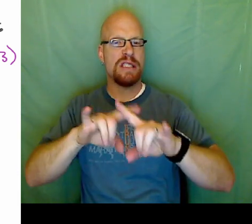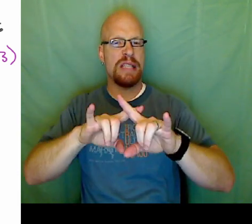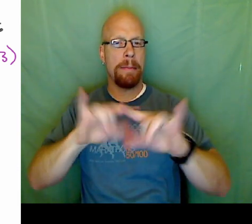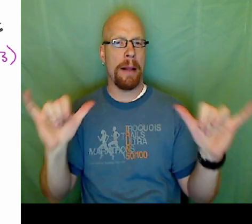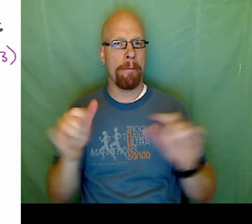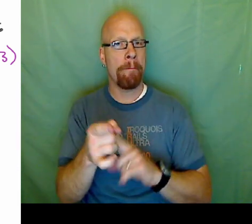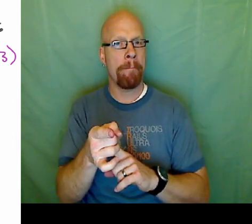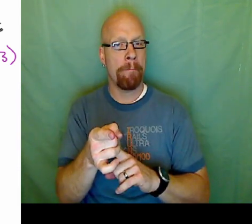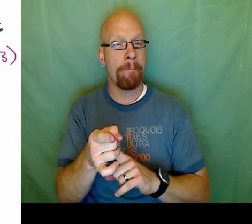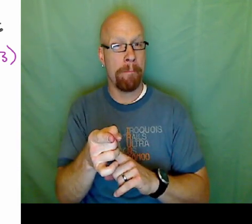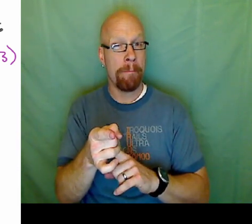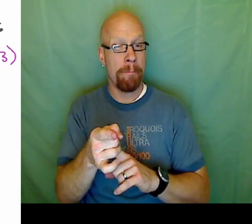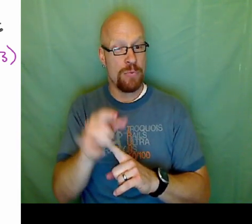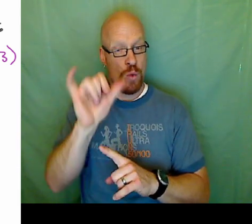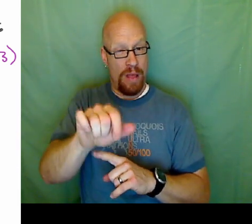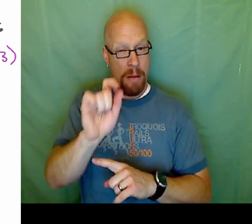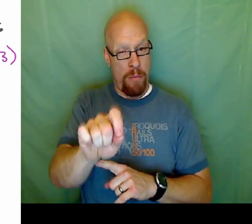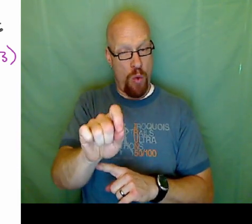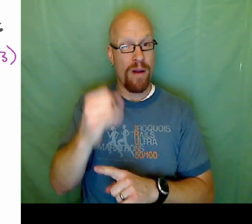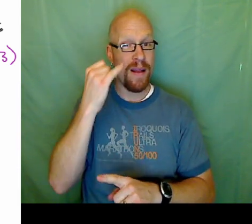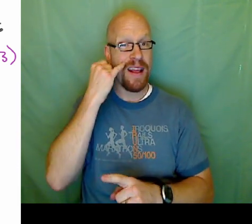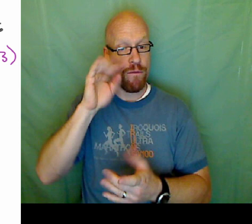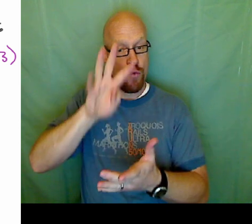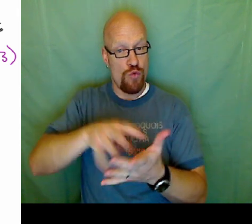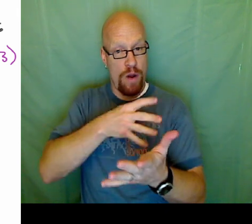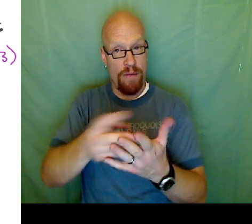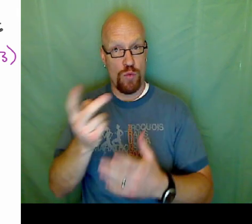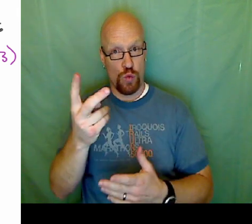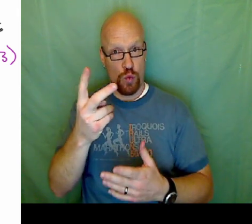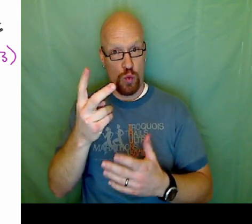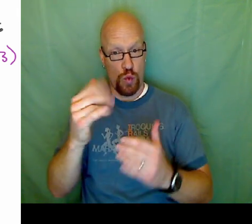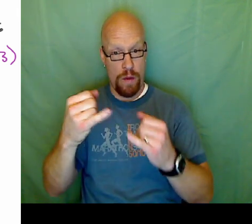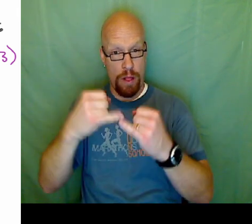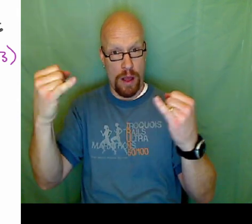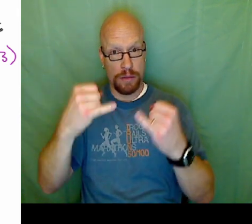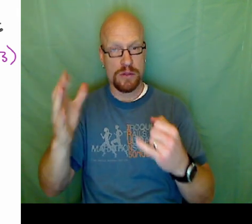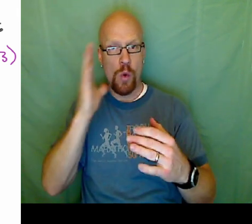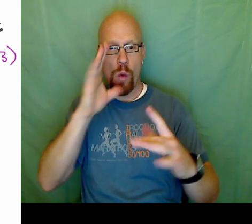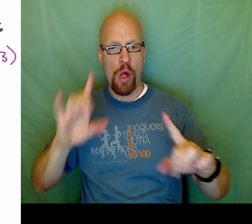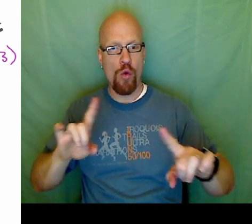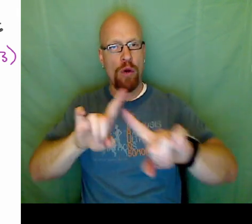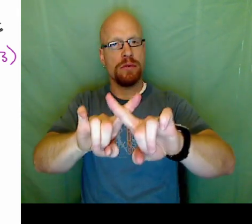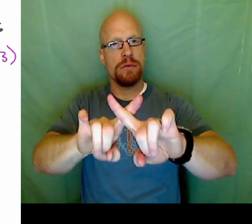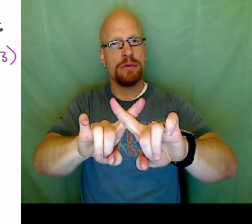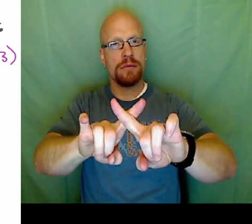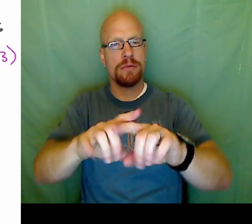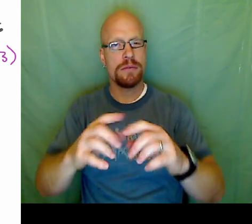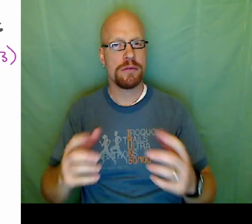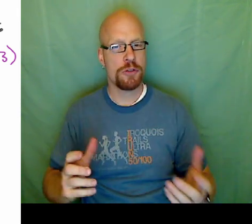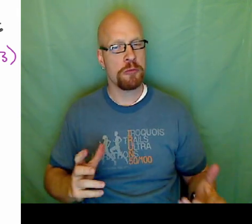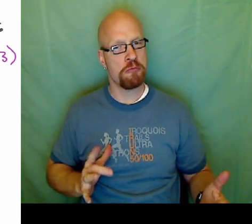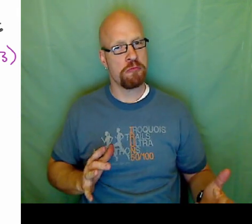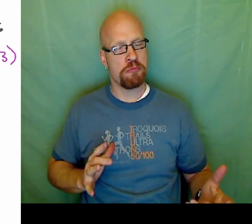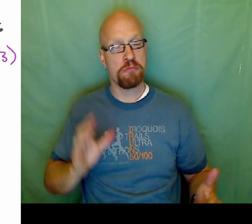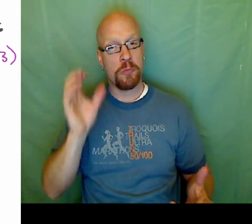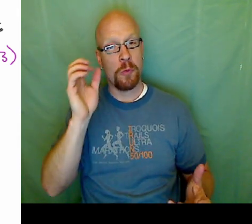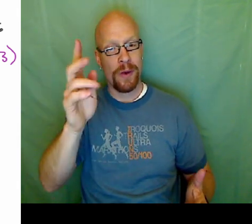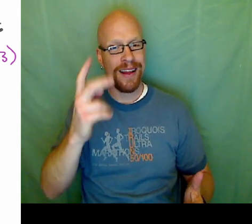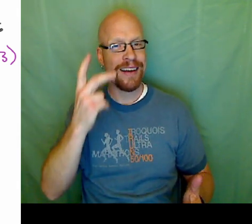in both equations simultaneously. So this point, if we do graph the two lines on a graph, they would cross at this point.